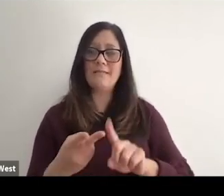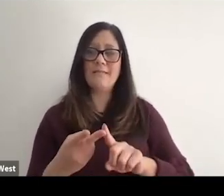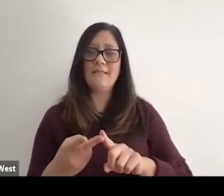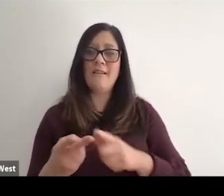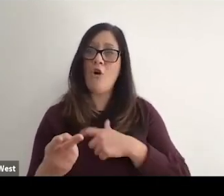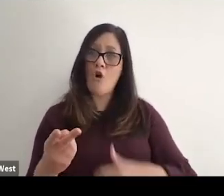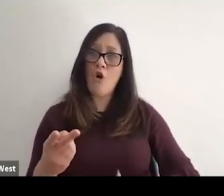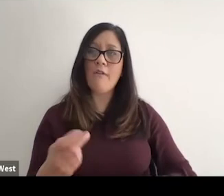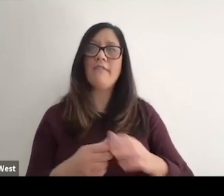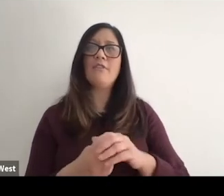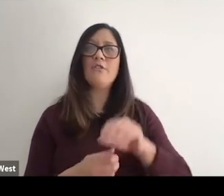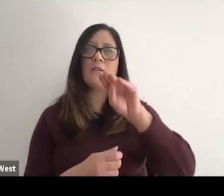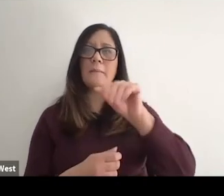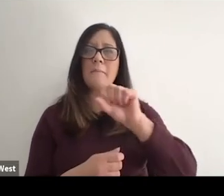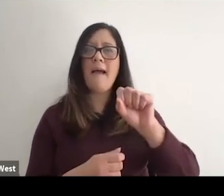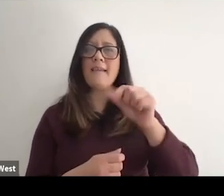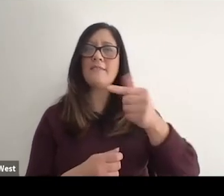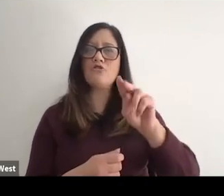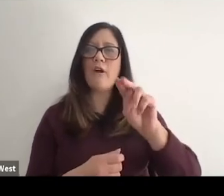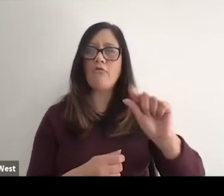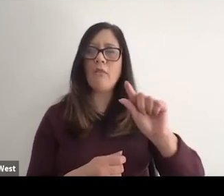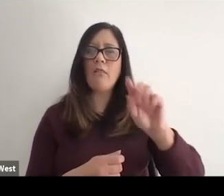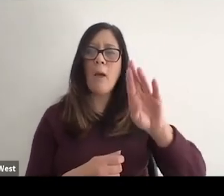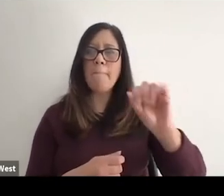and mass general Brigham system. Is trying to integrate considerations